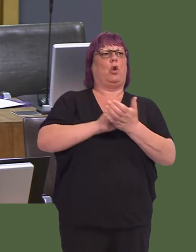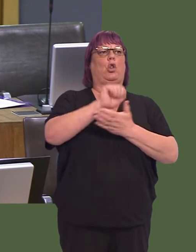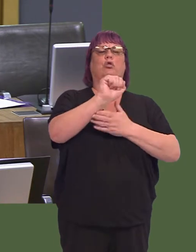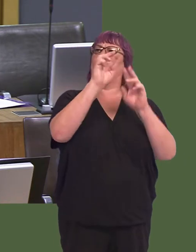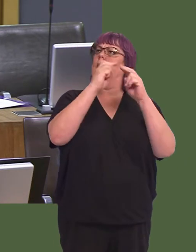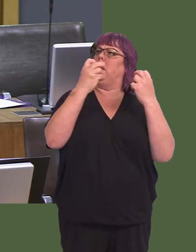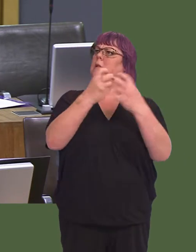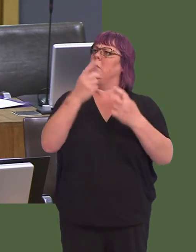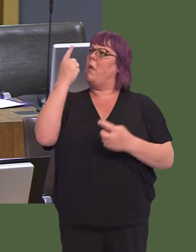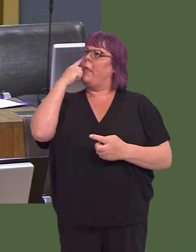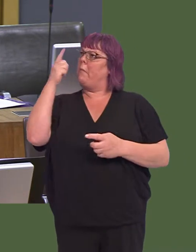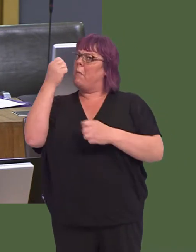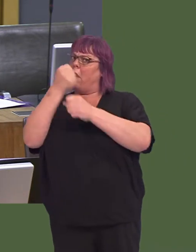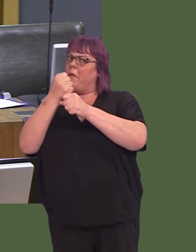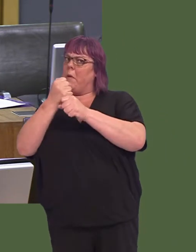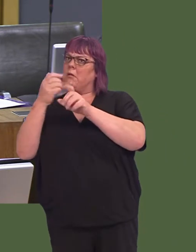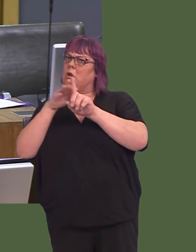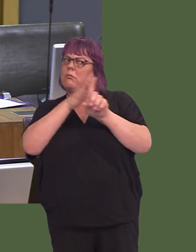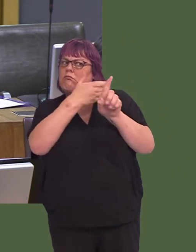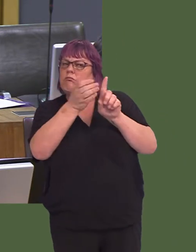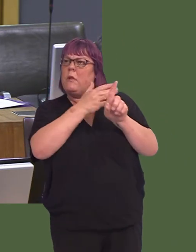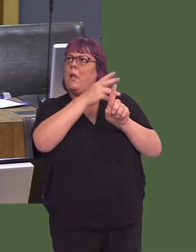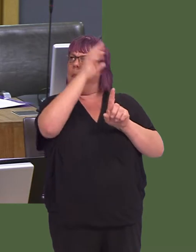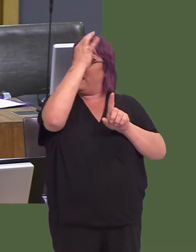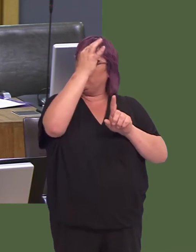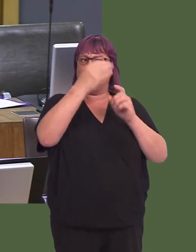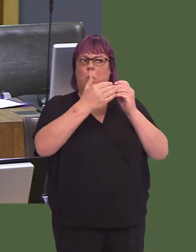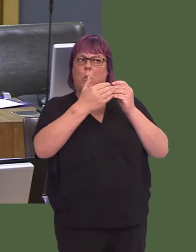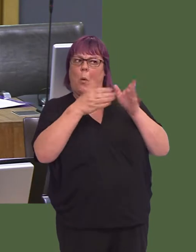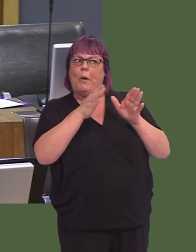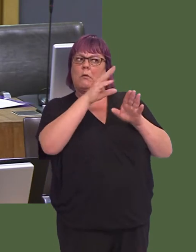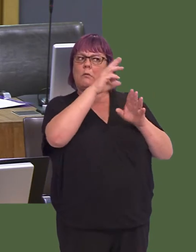So, I think perhaps a little Government support or intervention or leverage here would be very welcome indeed.